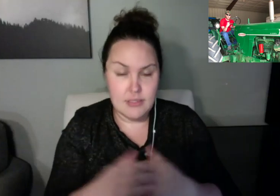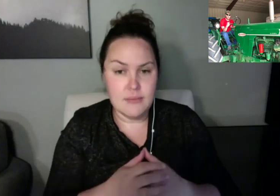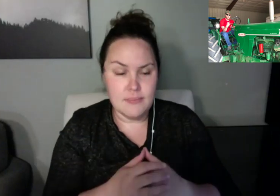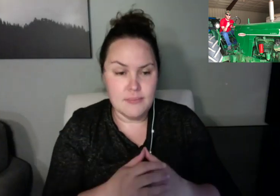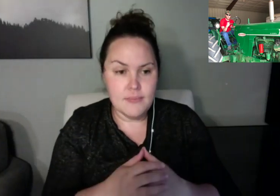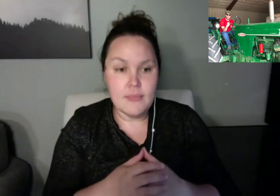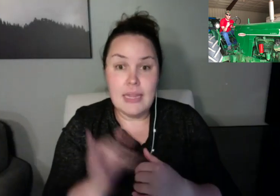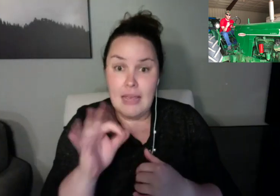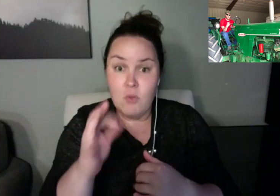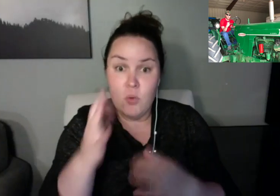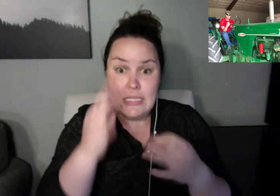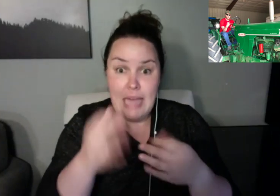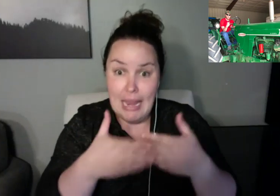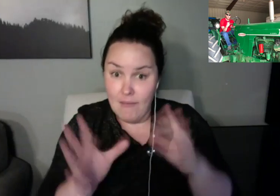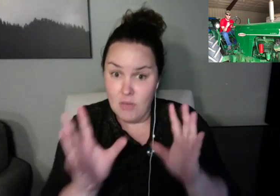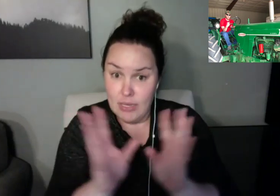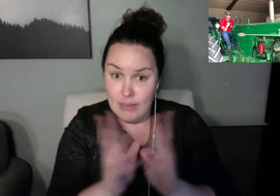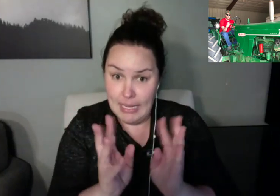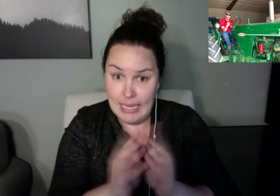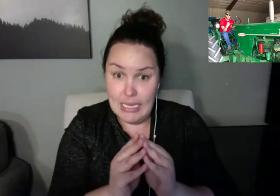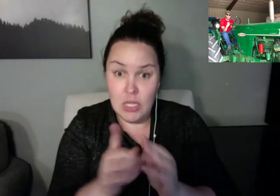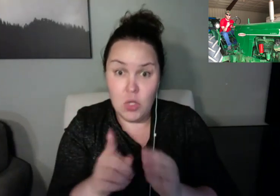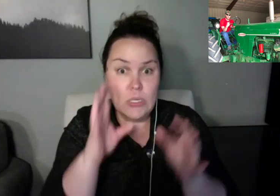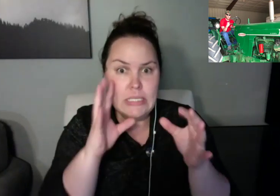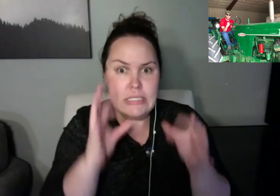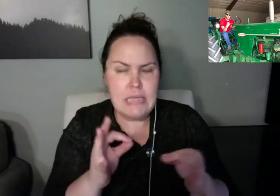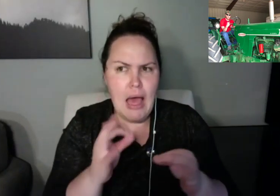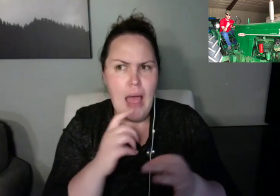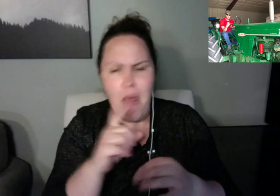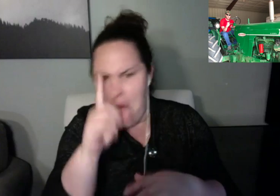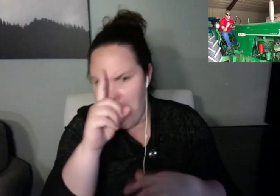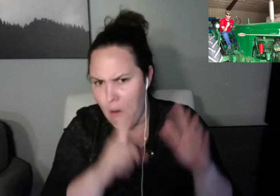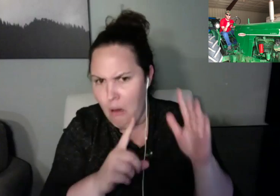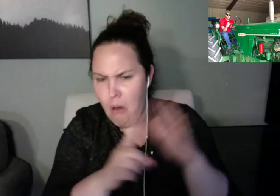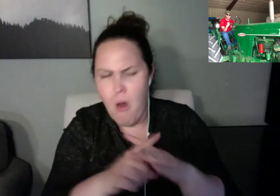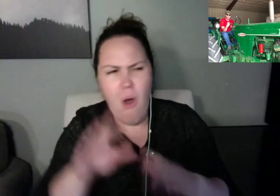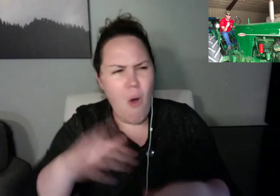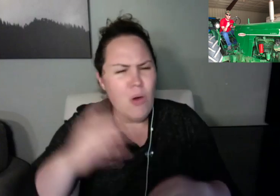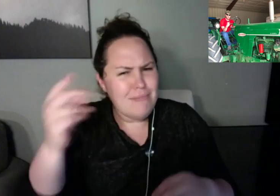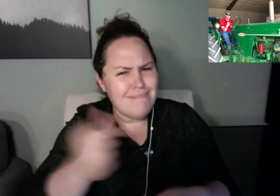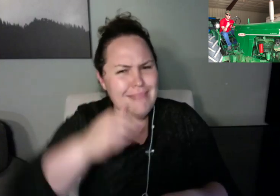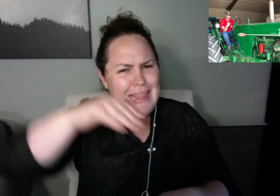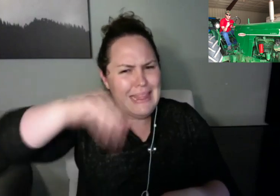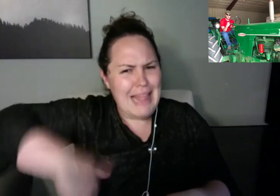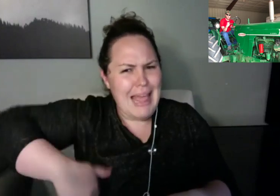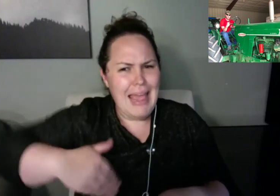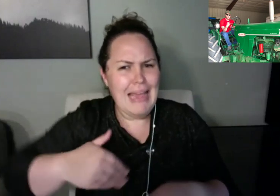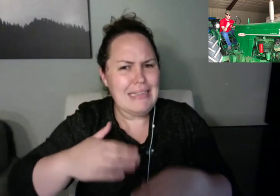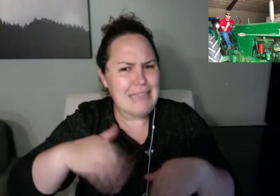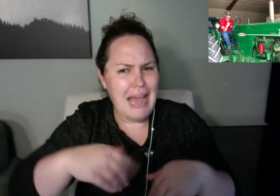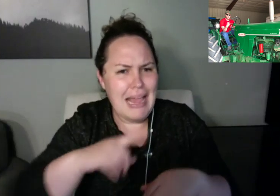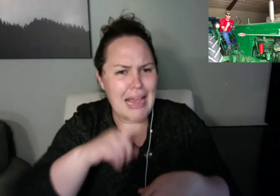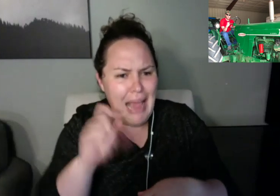and turn on your video. >> Zack s mom: Ask if they can hear you. Zack: Can you hear me? >> RJ: Yes.